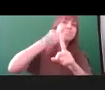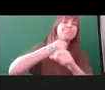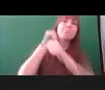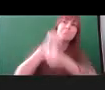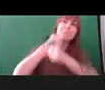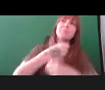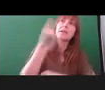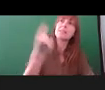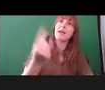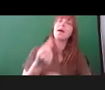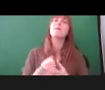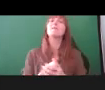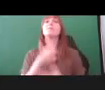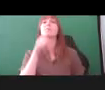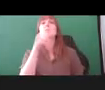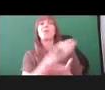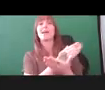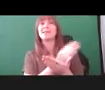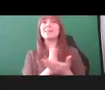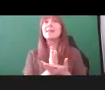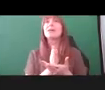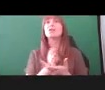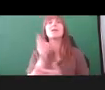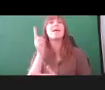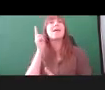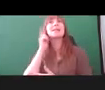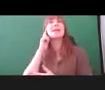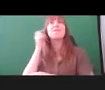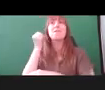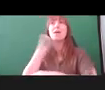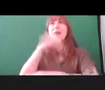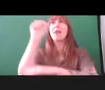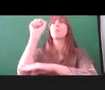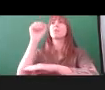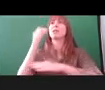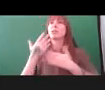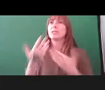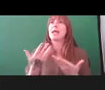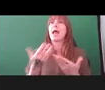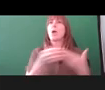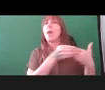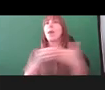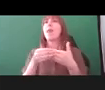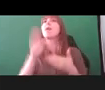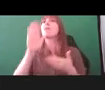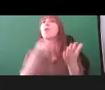section within 'people fight back' called 'Deaf liberation now' was very much led by Ruth and was